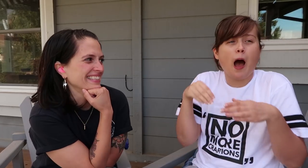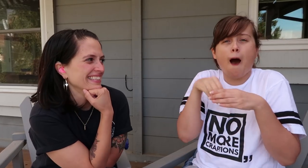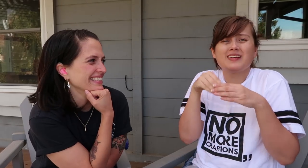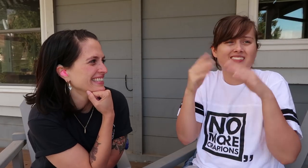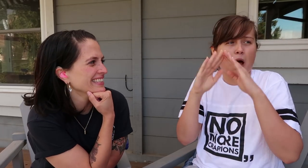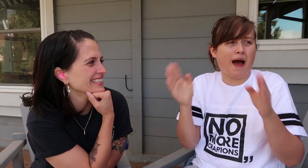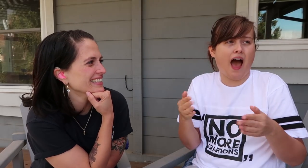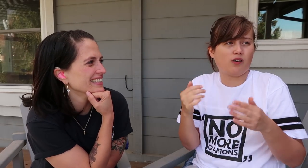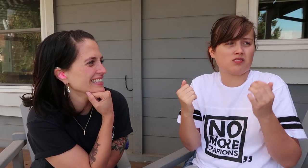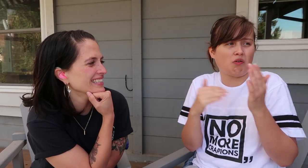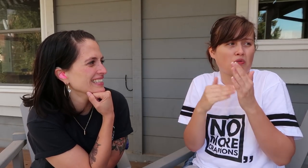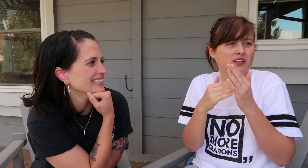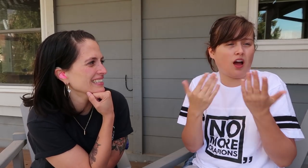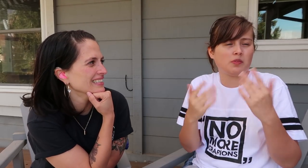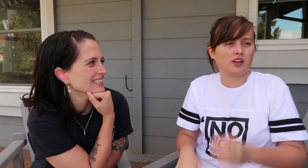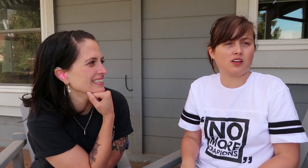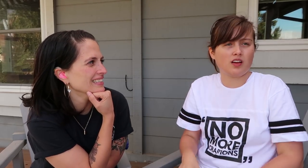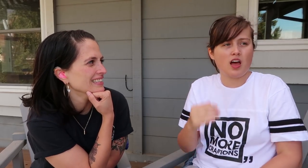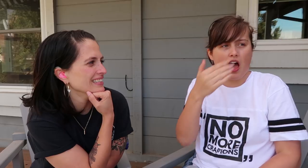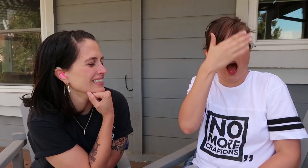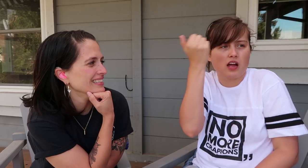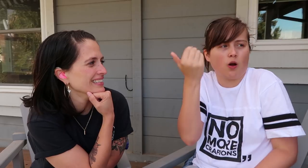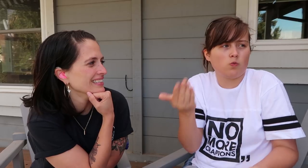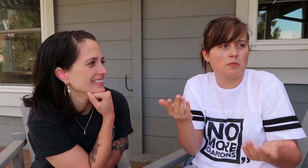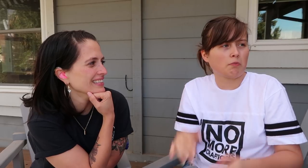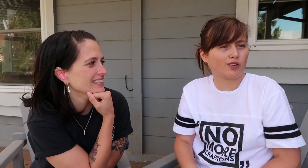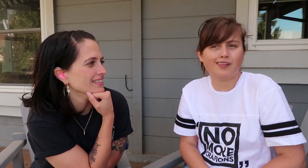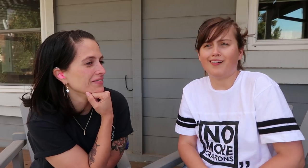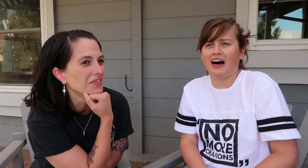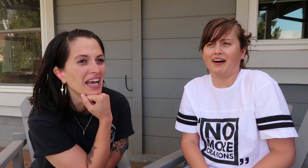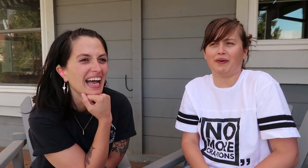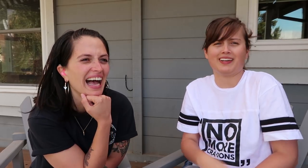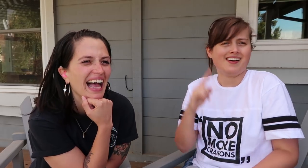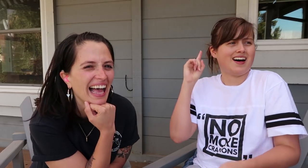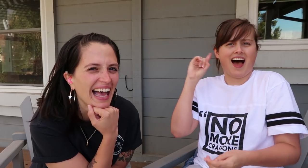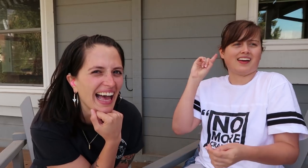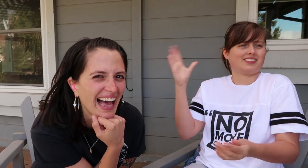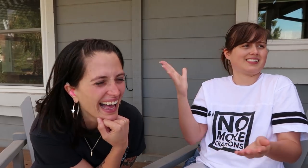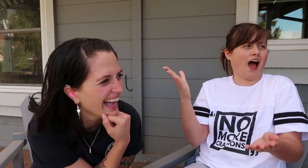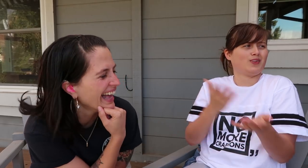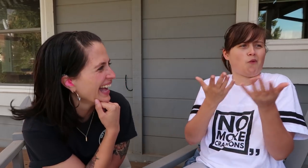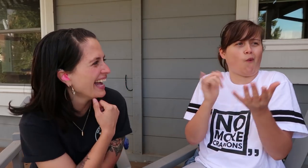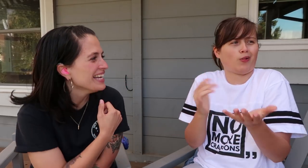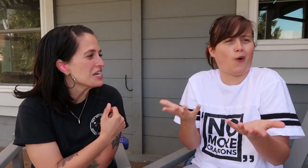I’m in my house all the time. I don’t remember sounds. What are those?!